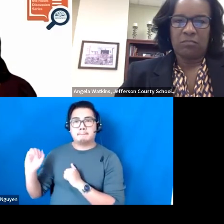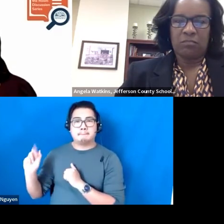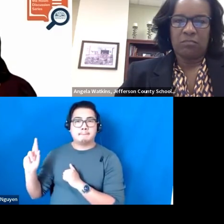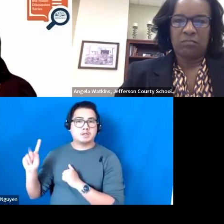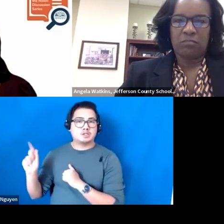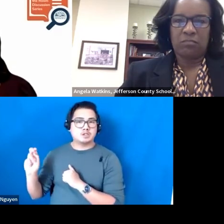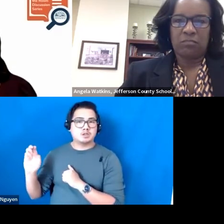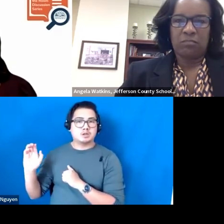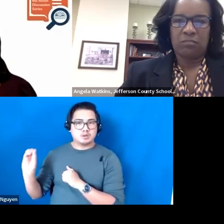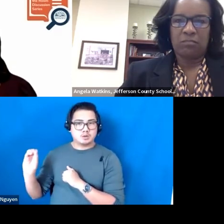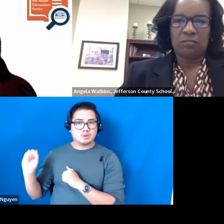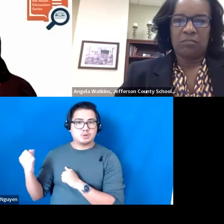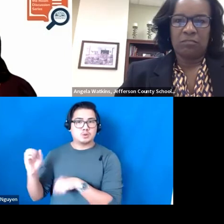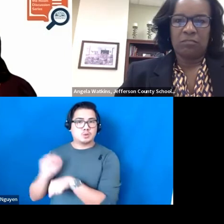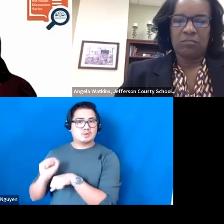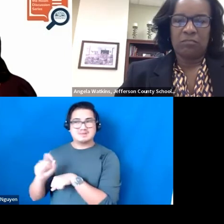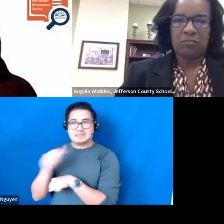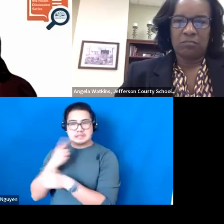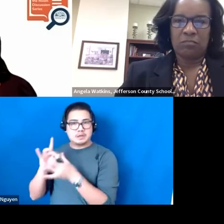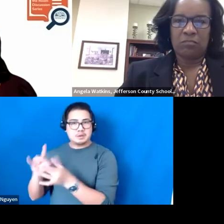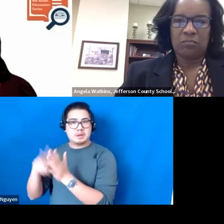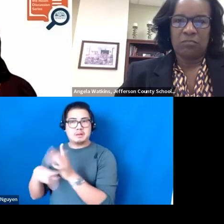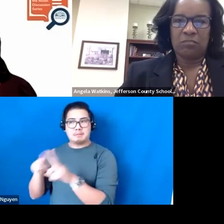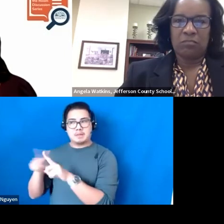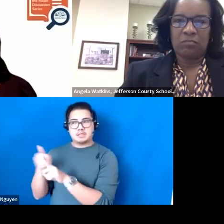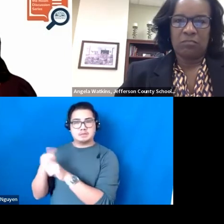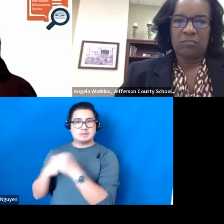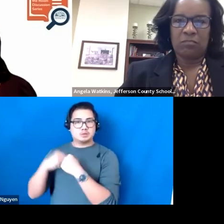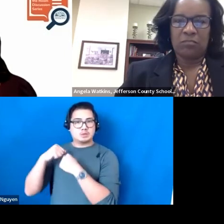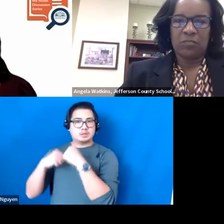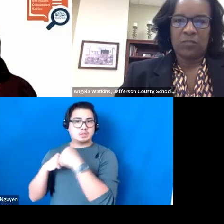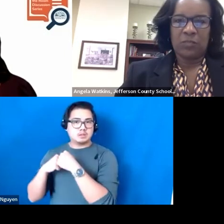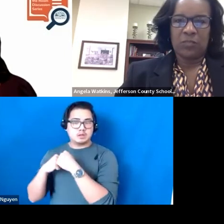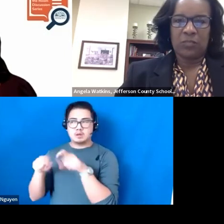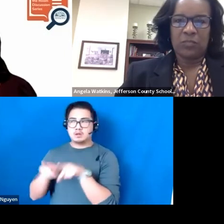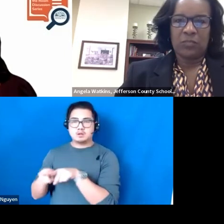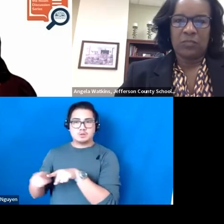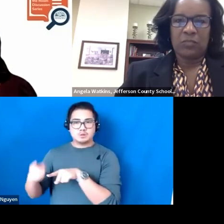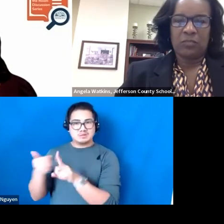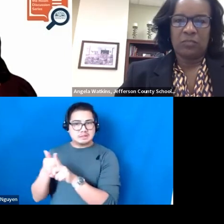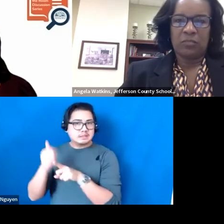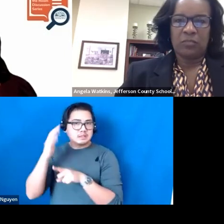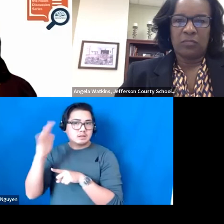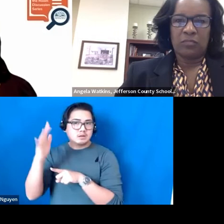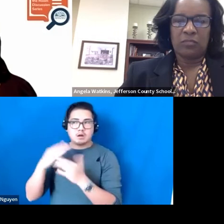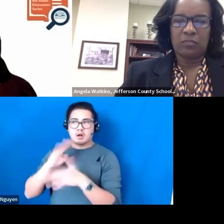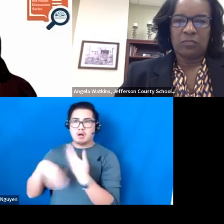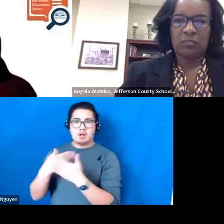but it is a structure and philosophy to pull all of the learning together.